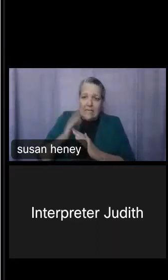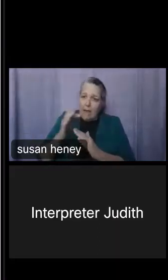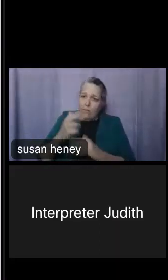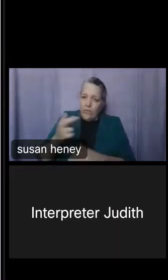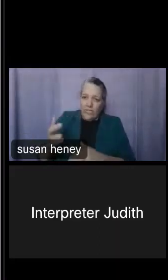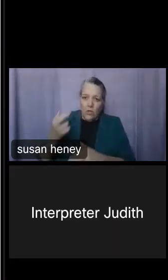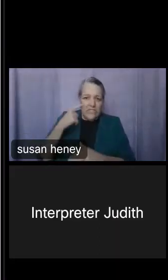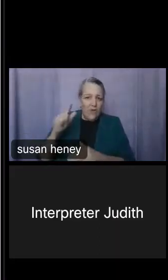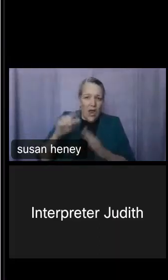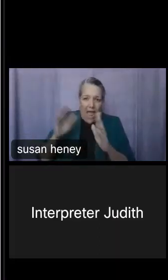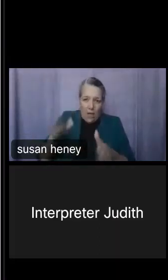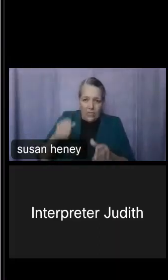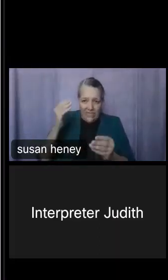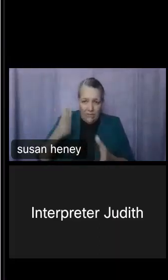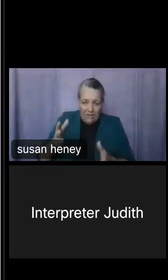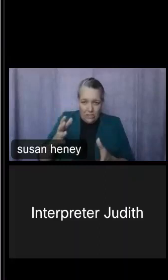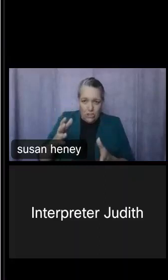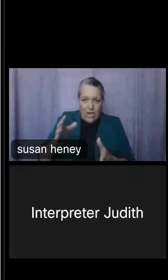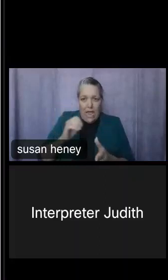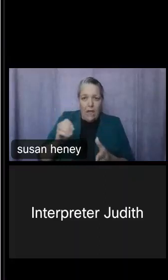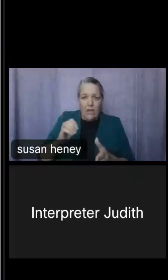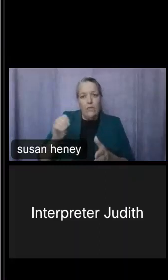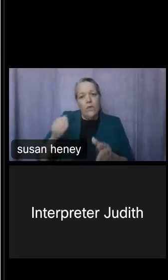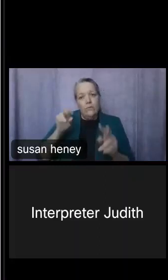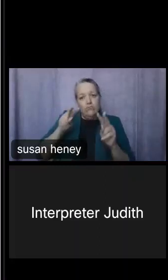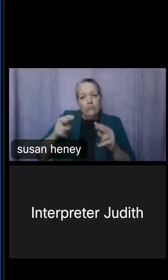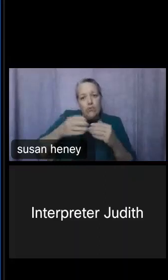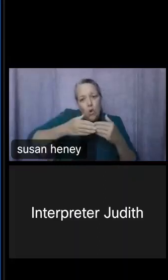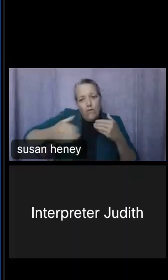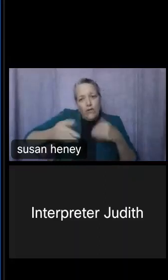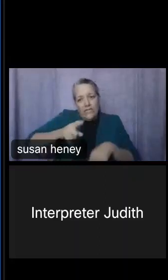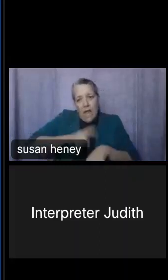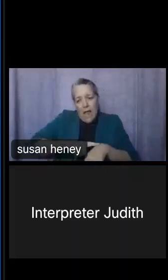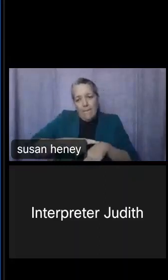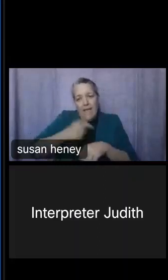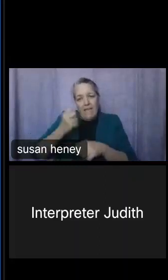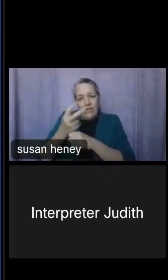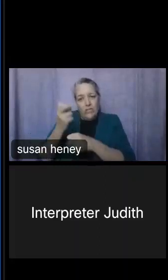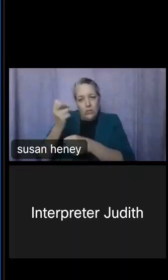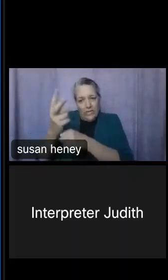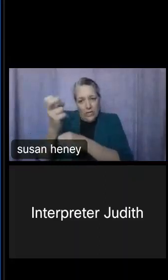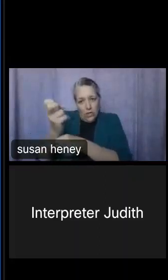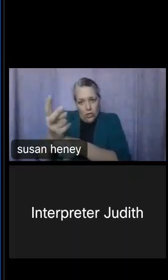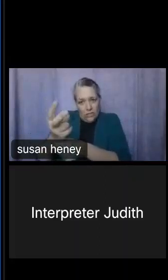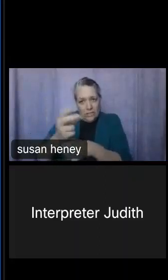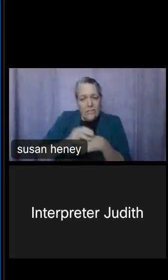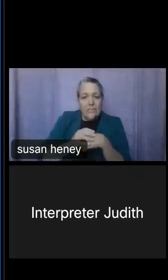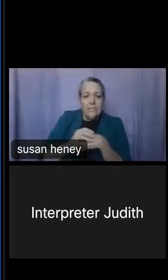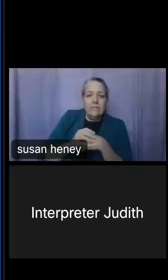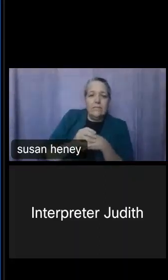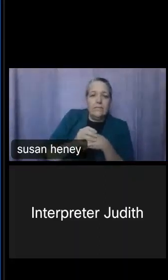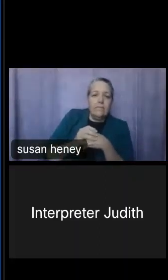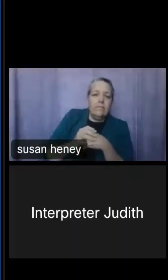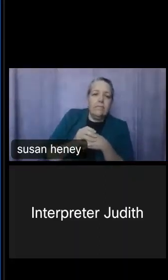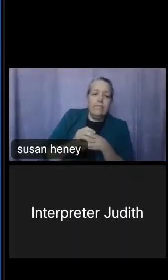and we conduct it biannually. So our American Community Survey, as I mentioned,